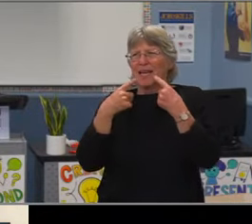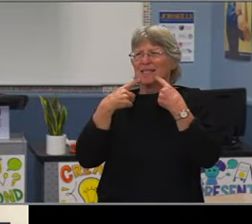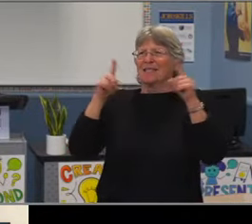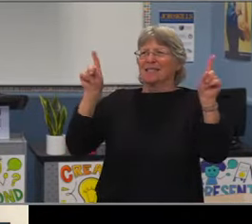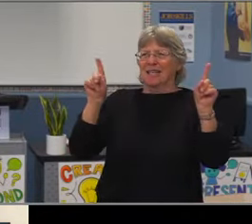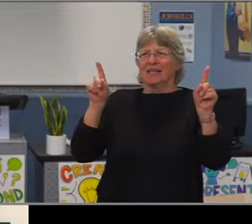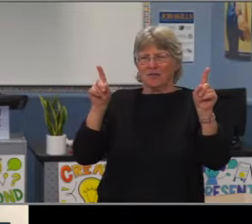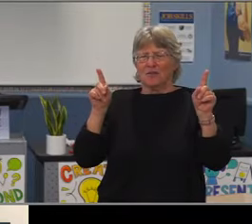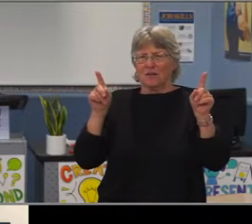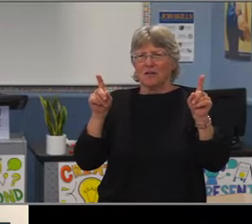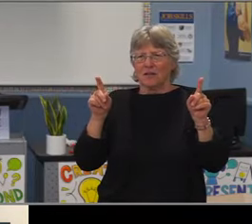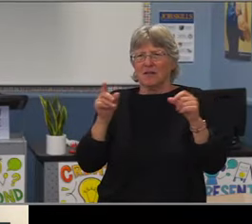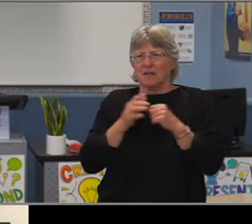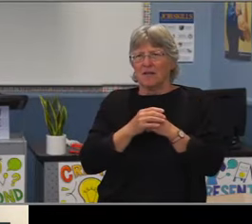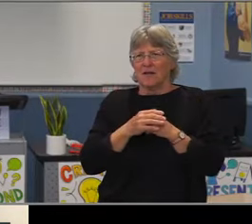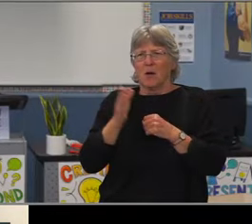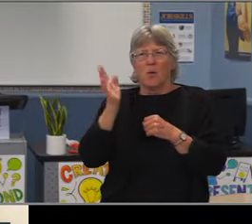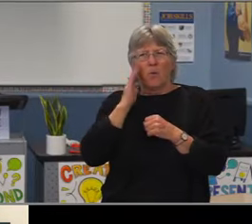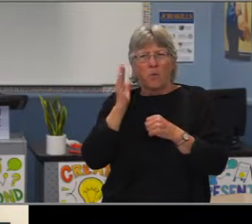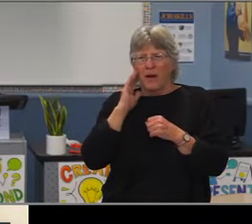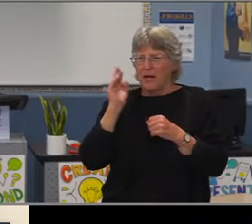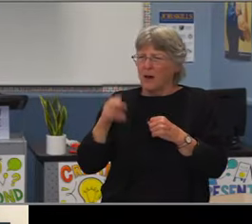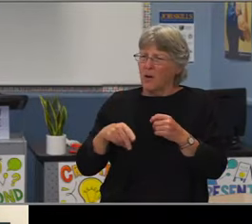to get their kids to class. So, thanks.